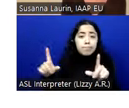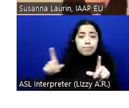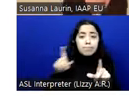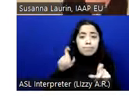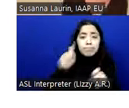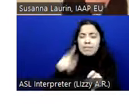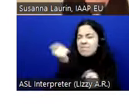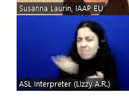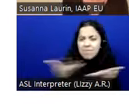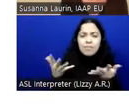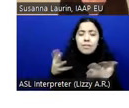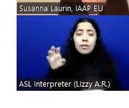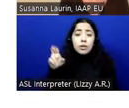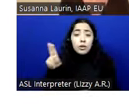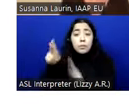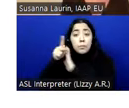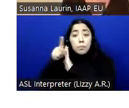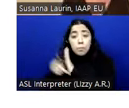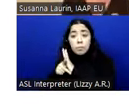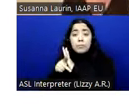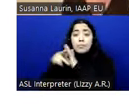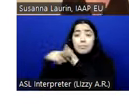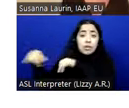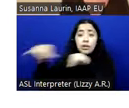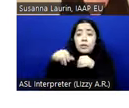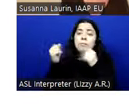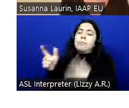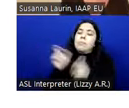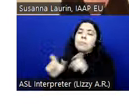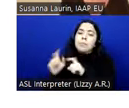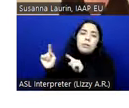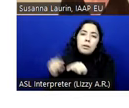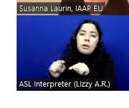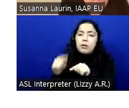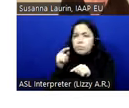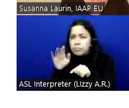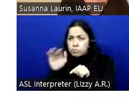on EU policies or standards and many people come to ask about certification and membership